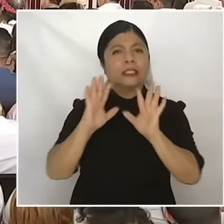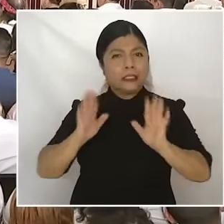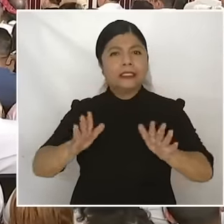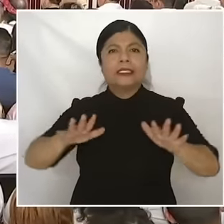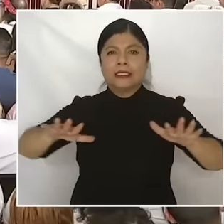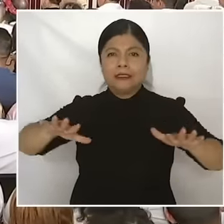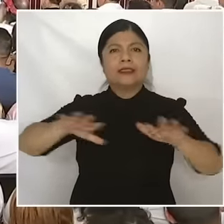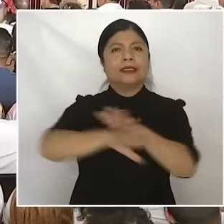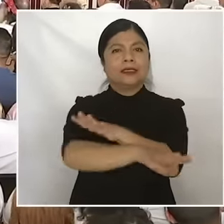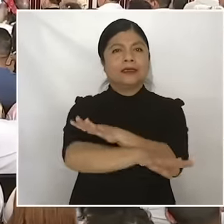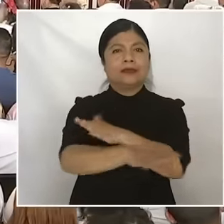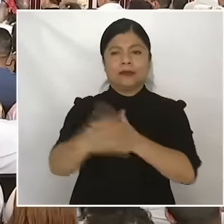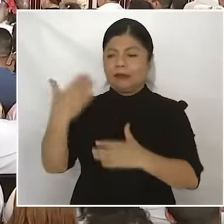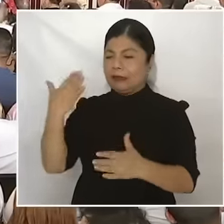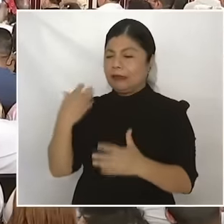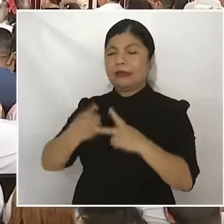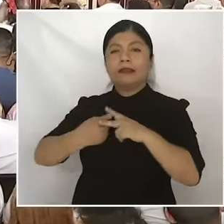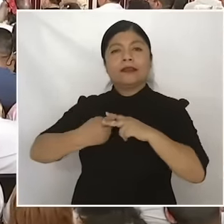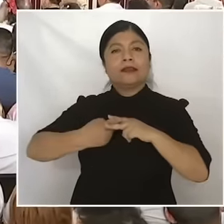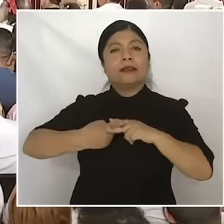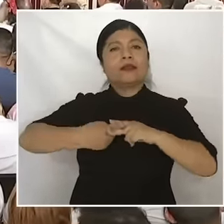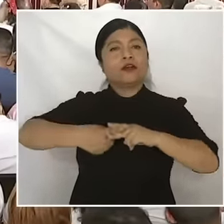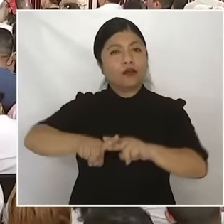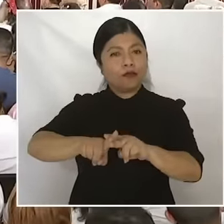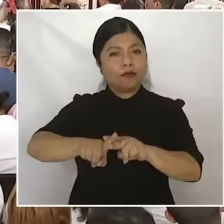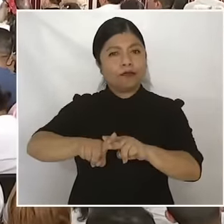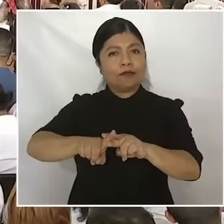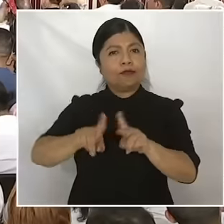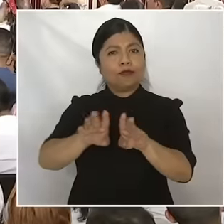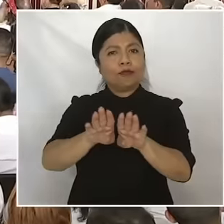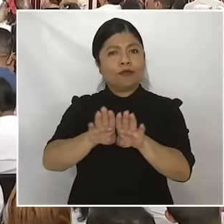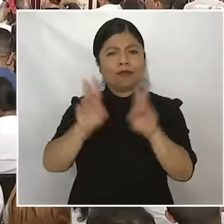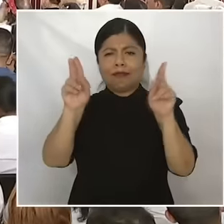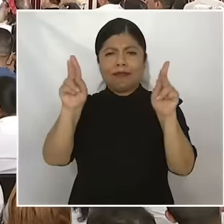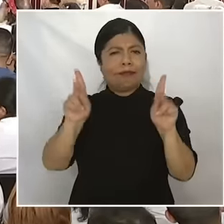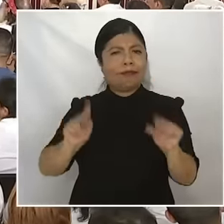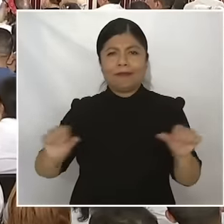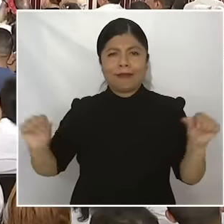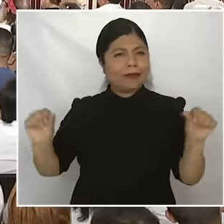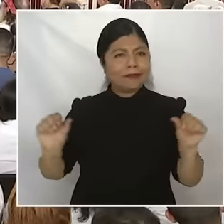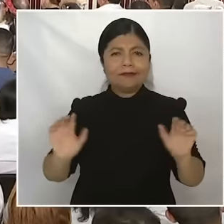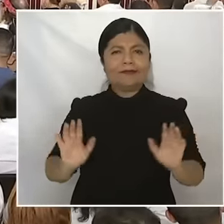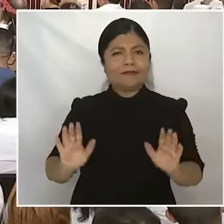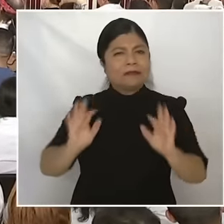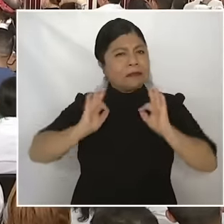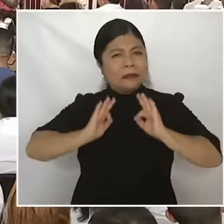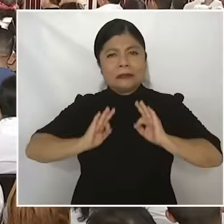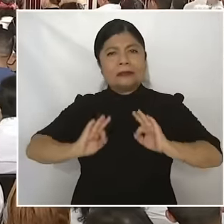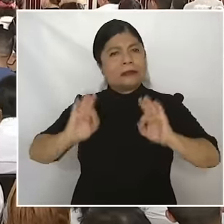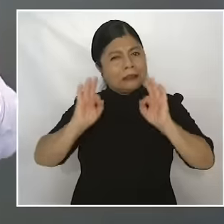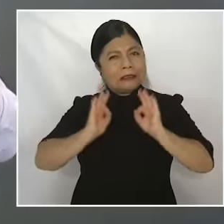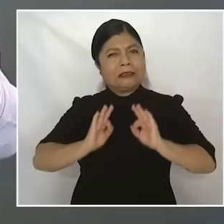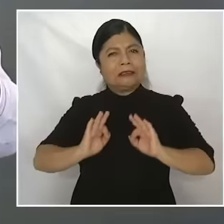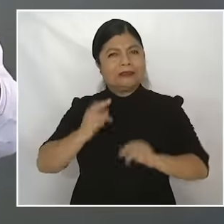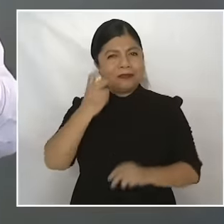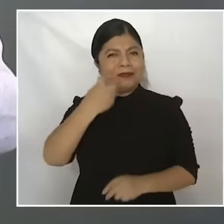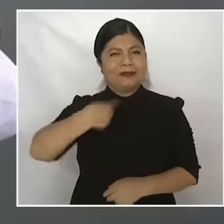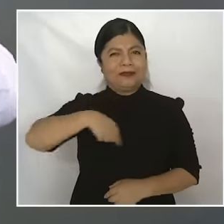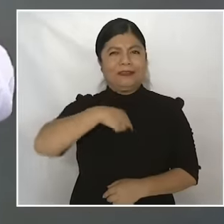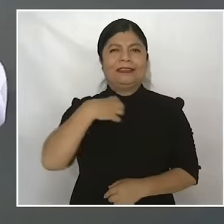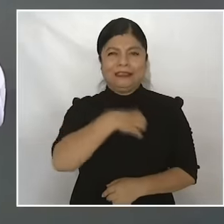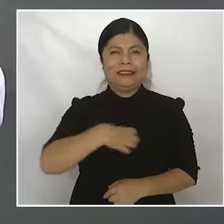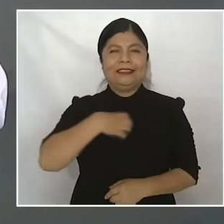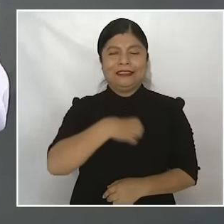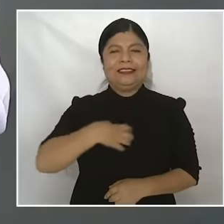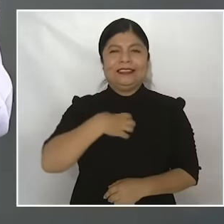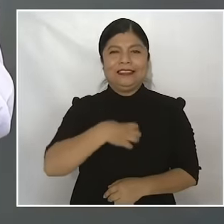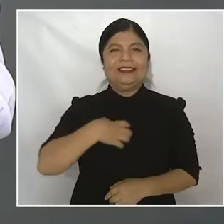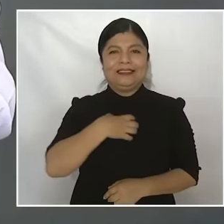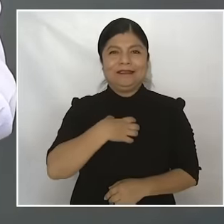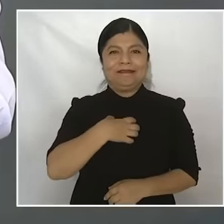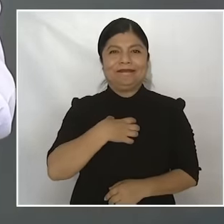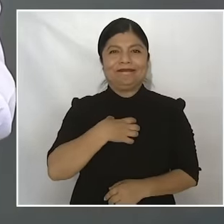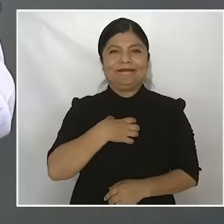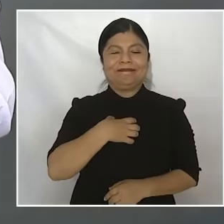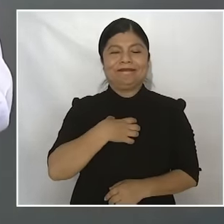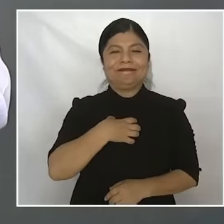and began peacefully. And we have to celebrate that because the three